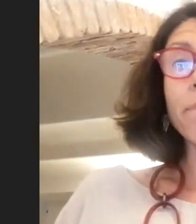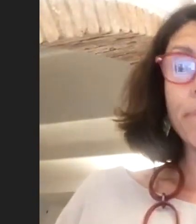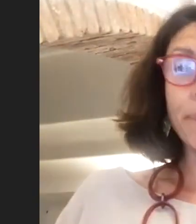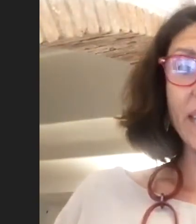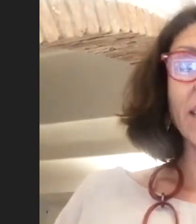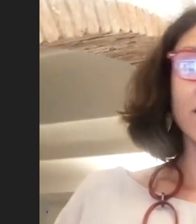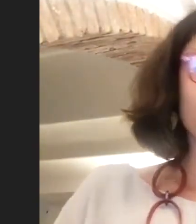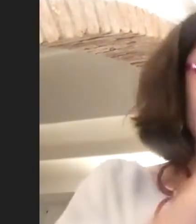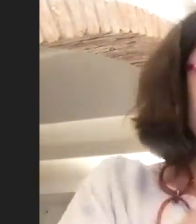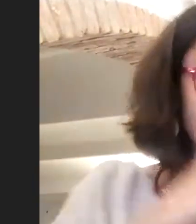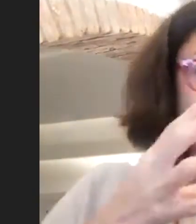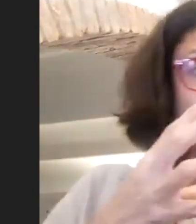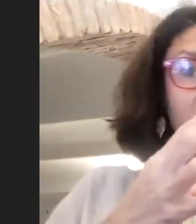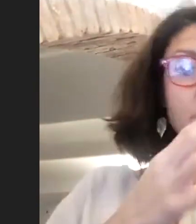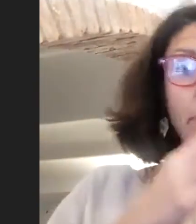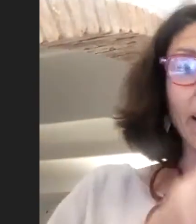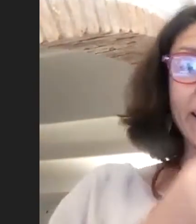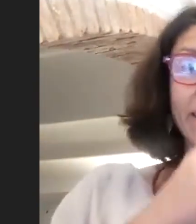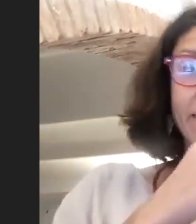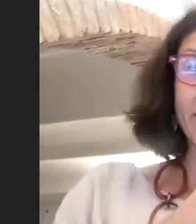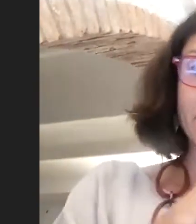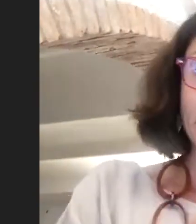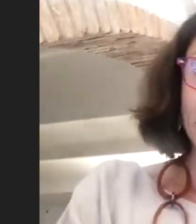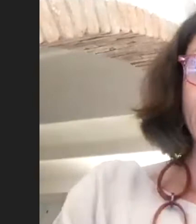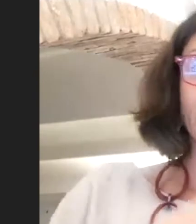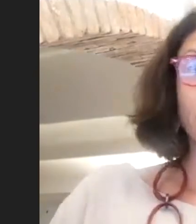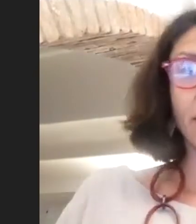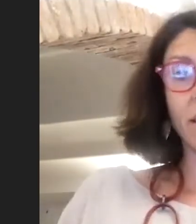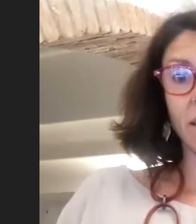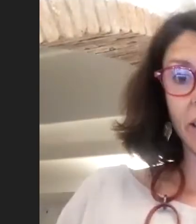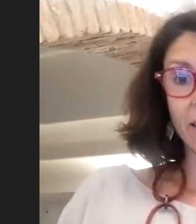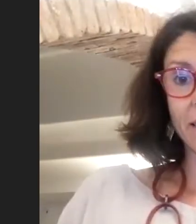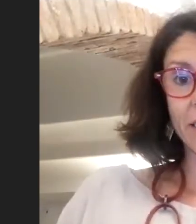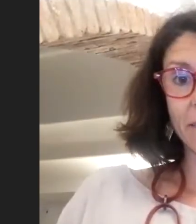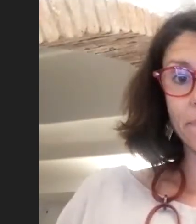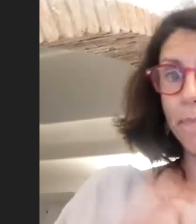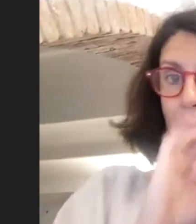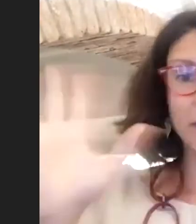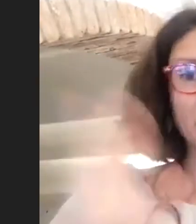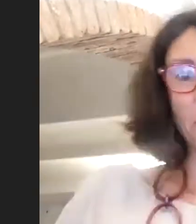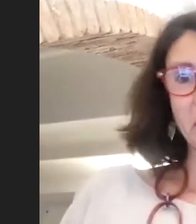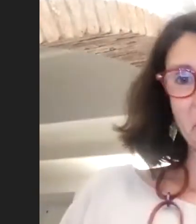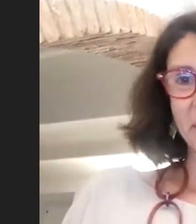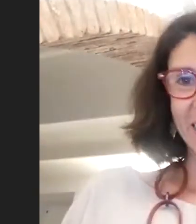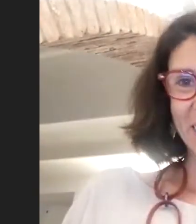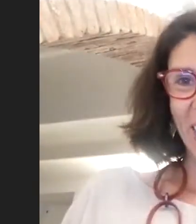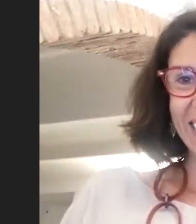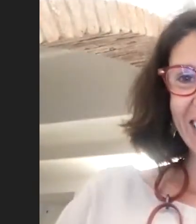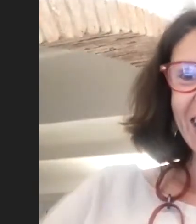will be generated by these youngsters. This is what I wanted to add.